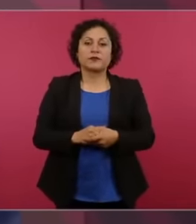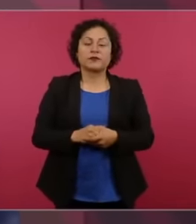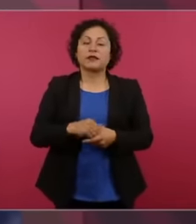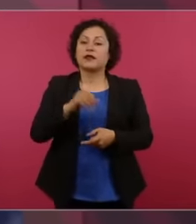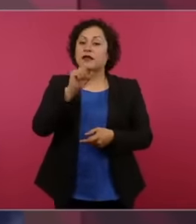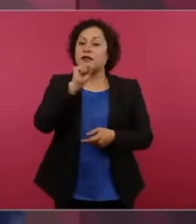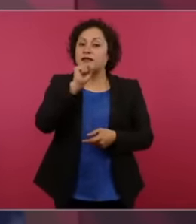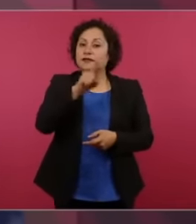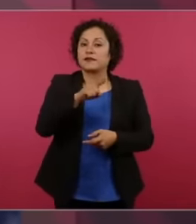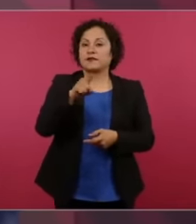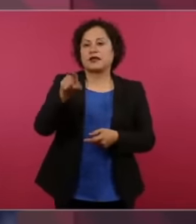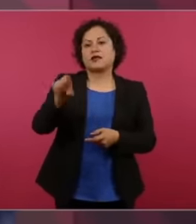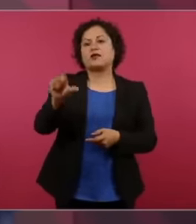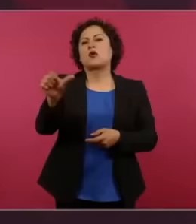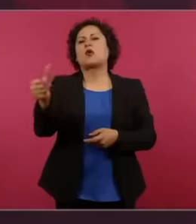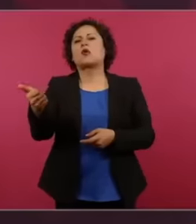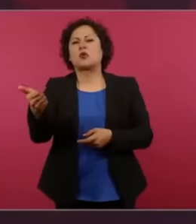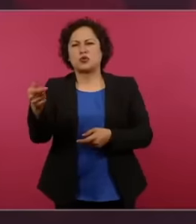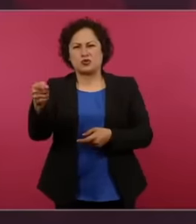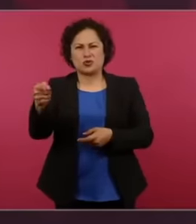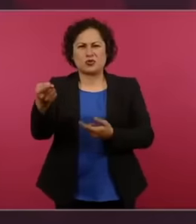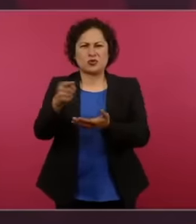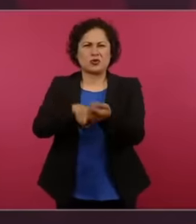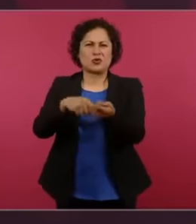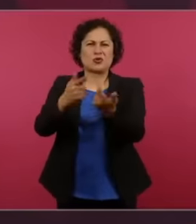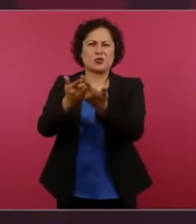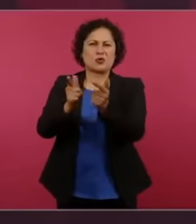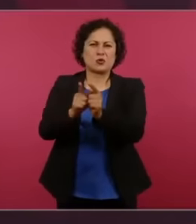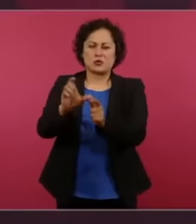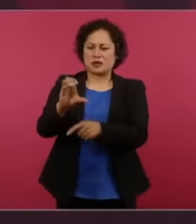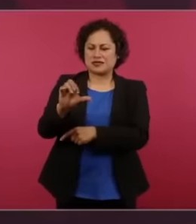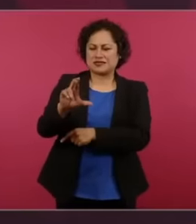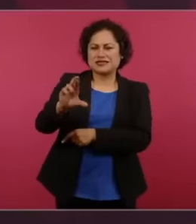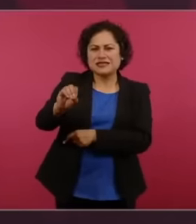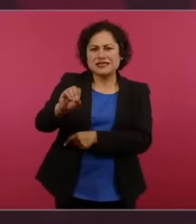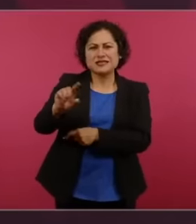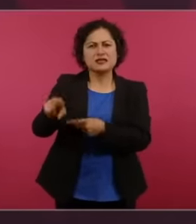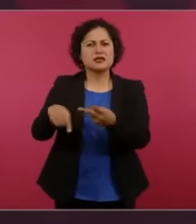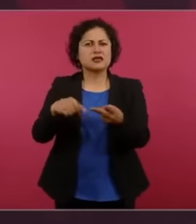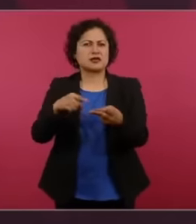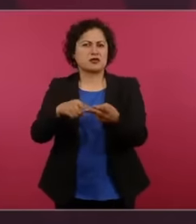Ciro Joaquín